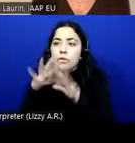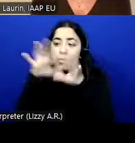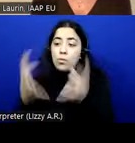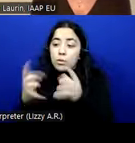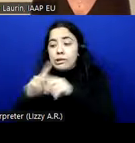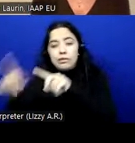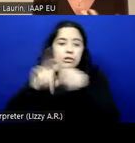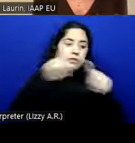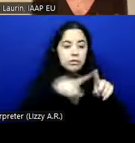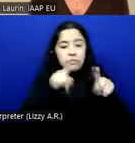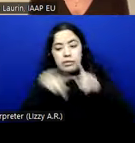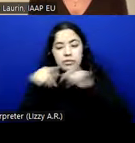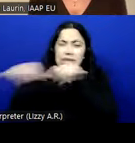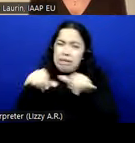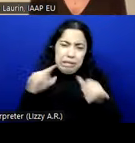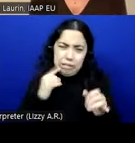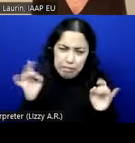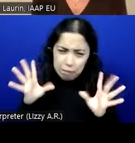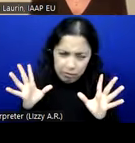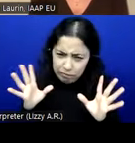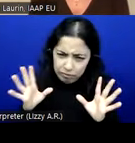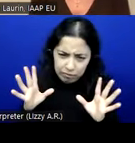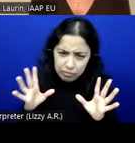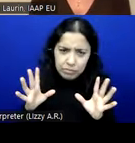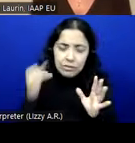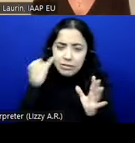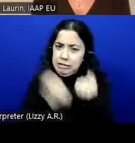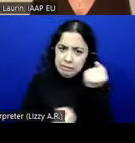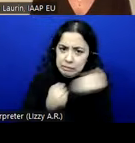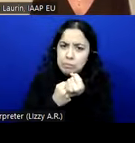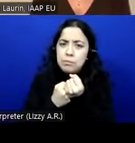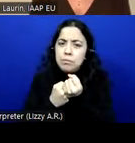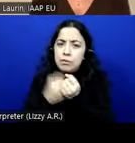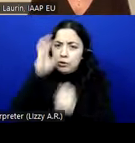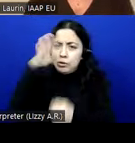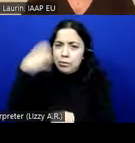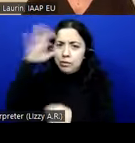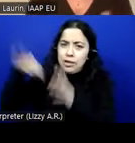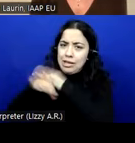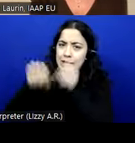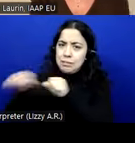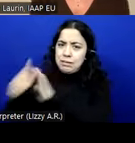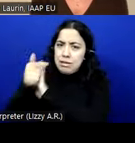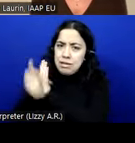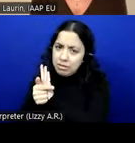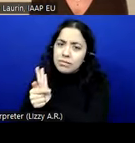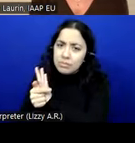extremely bad especially to support the European Accessibility Act, as that will affect also